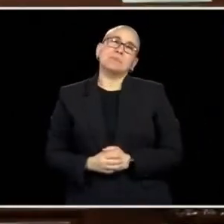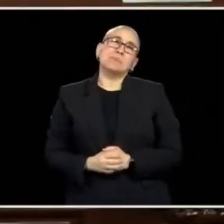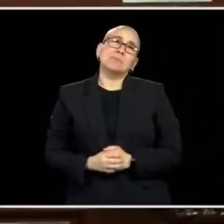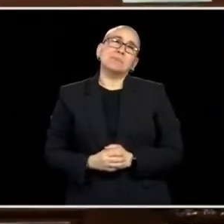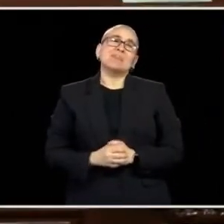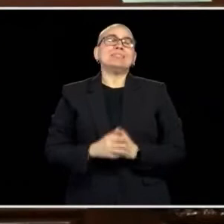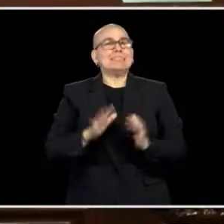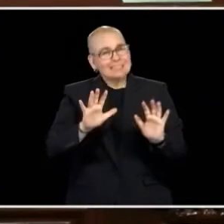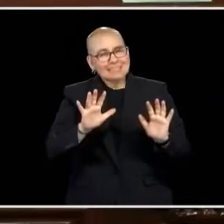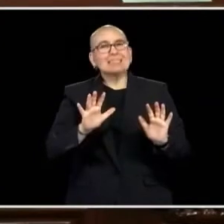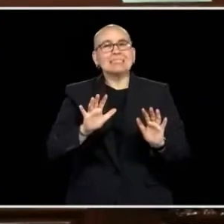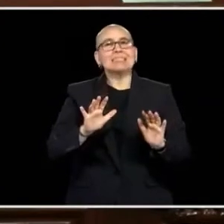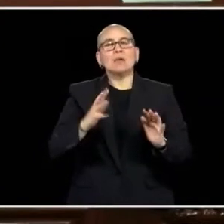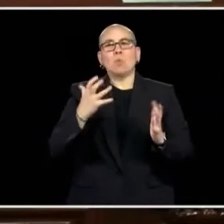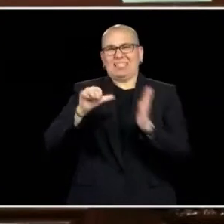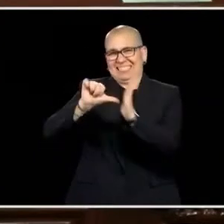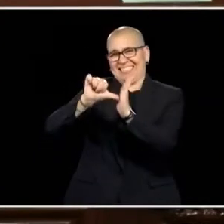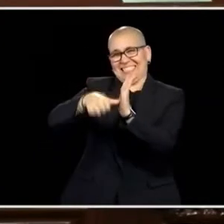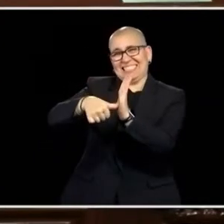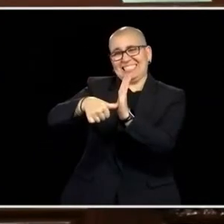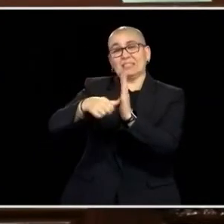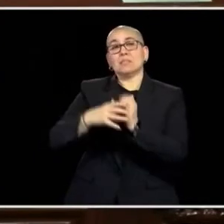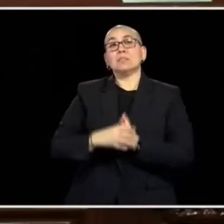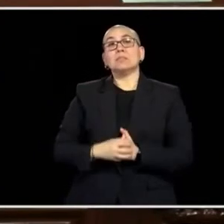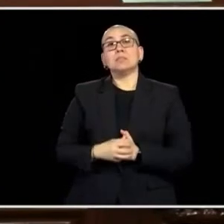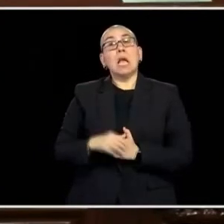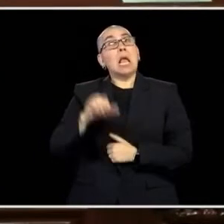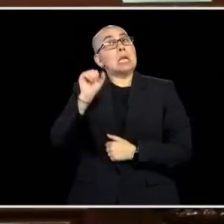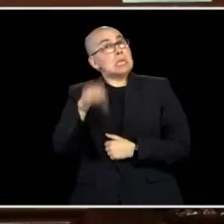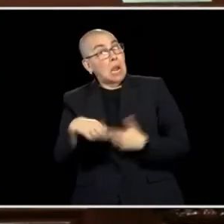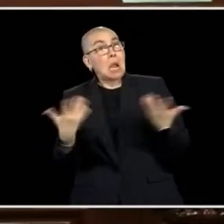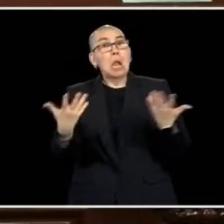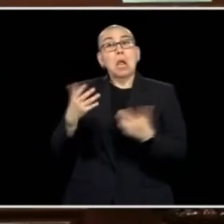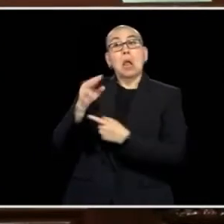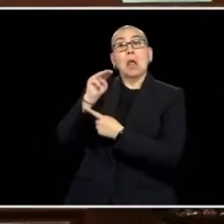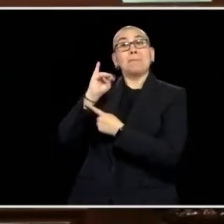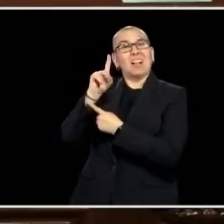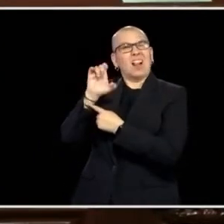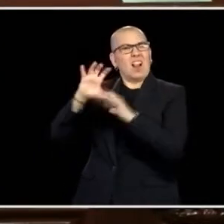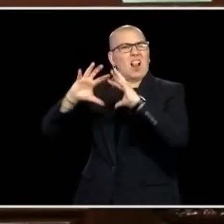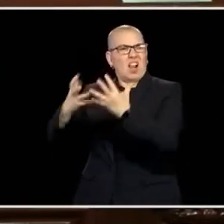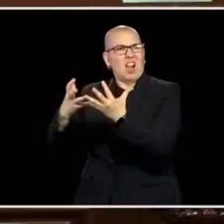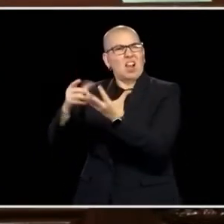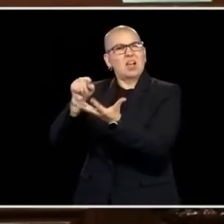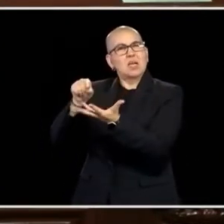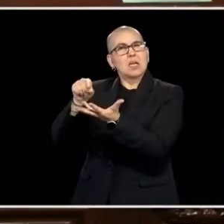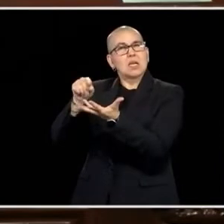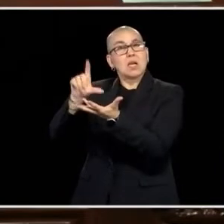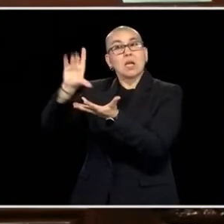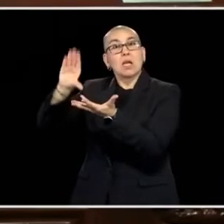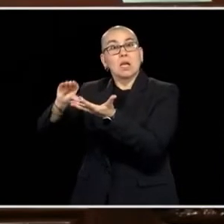BUT I WANT TO BE CLEAR ABOUT THIS, WE CAN CUT TAXES FOR THE MIDDLE CLASS WITHOUT CUTTING TAXES FOR MASSIVE CORPORATIONS